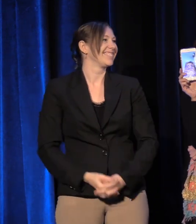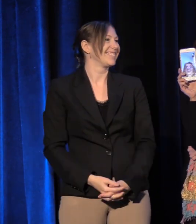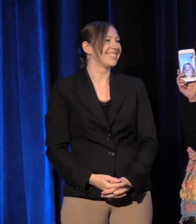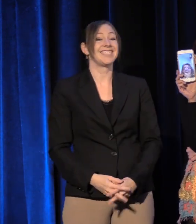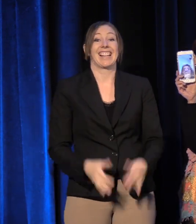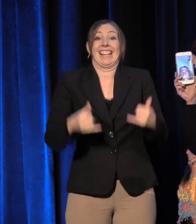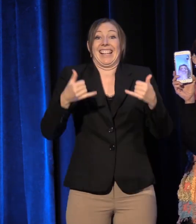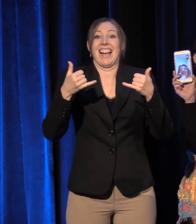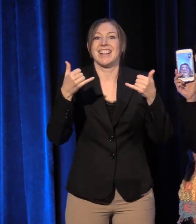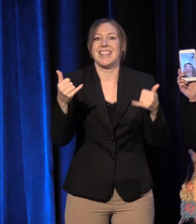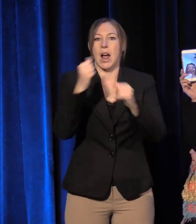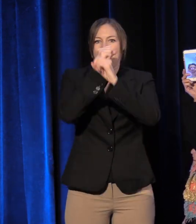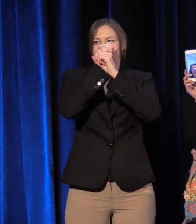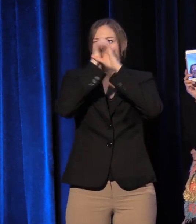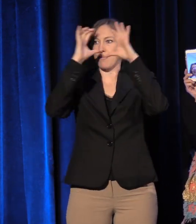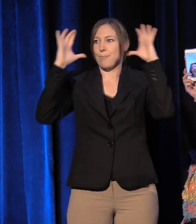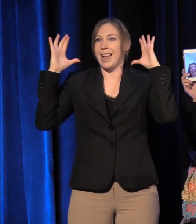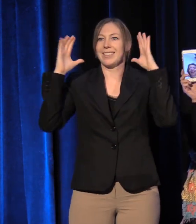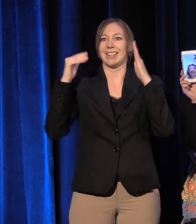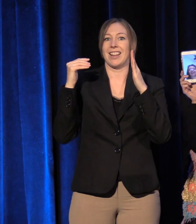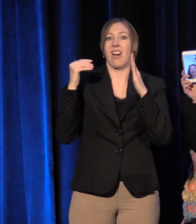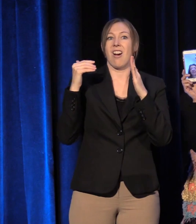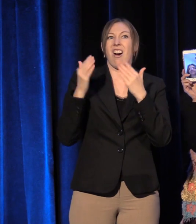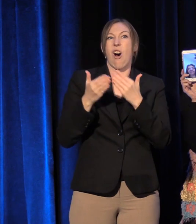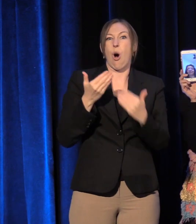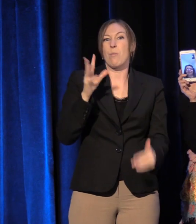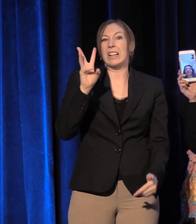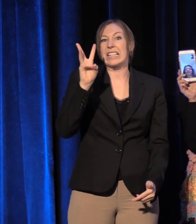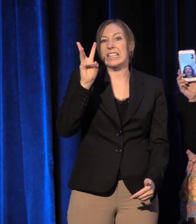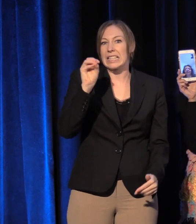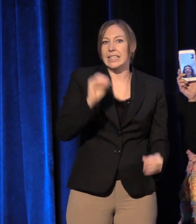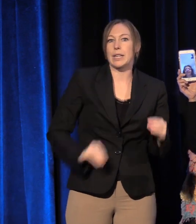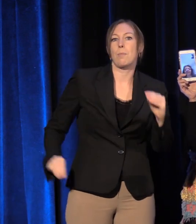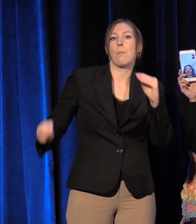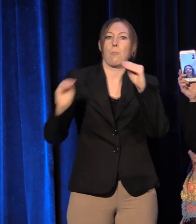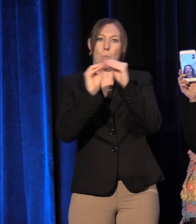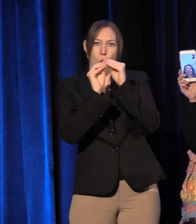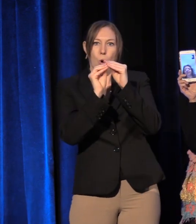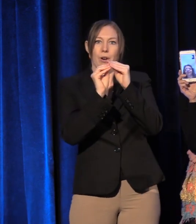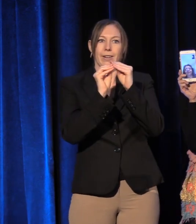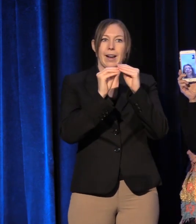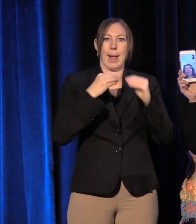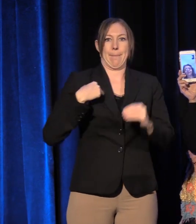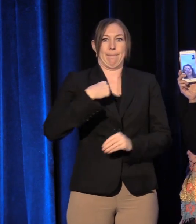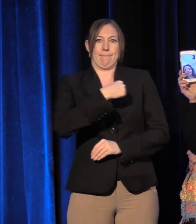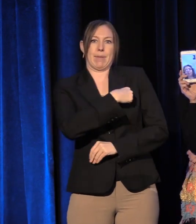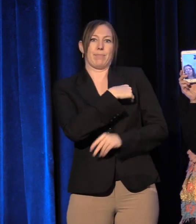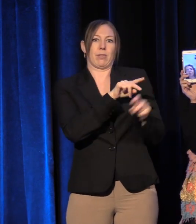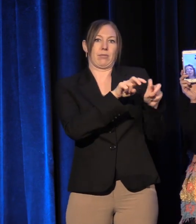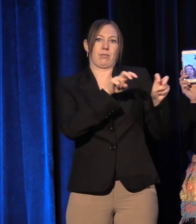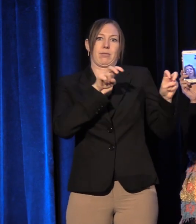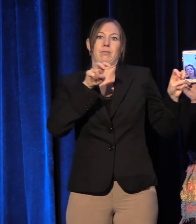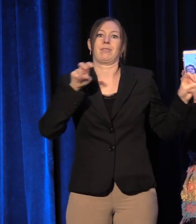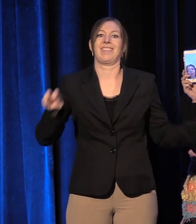Now imagine the nearly sixty more Steering and Advisory Committee members not here with us today across the country.